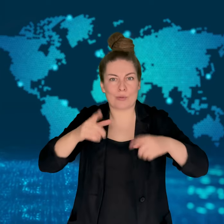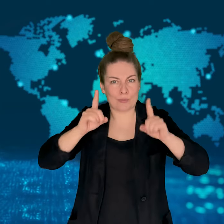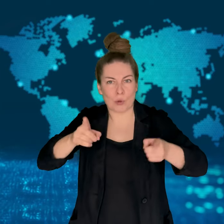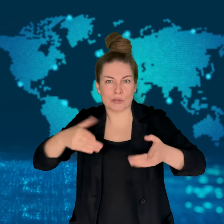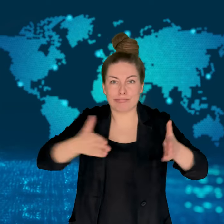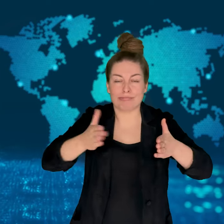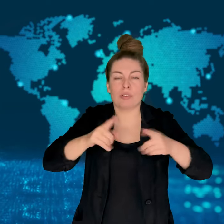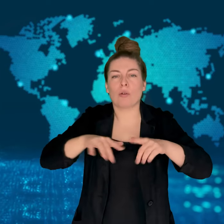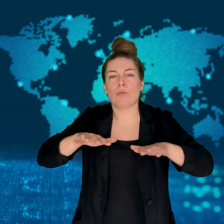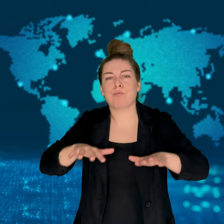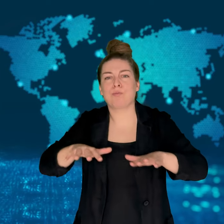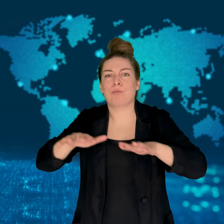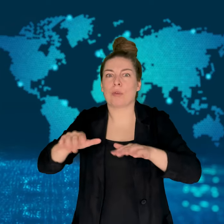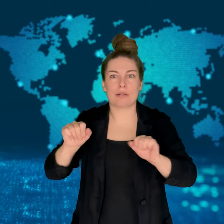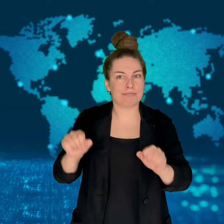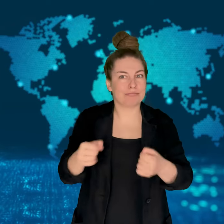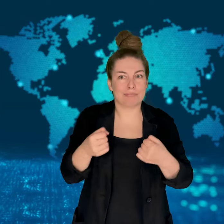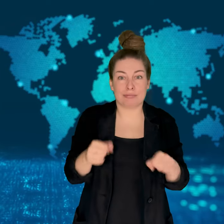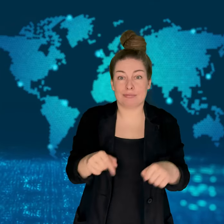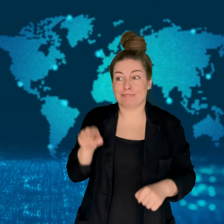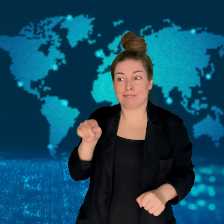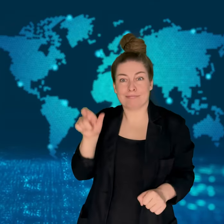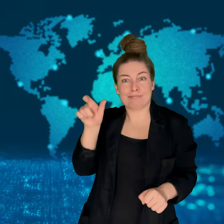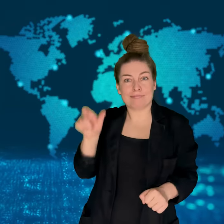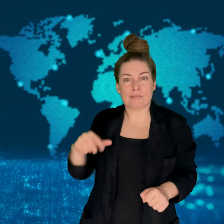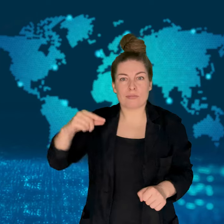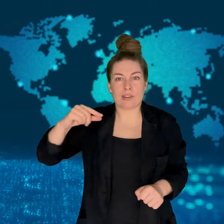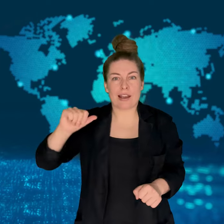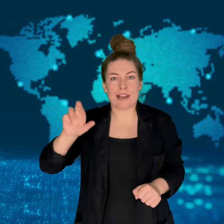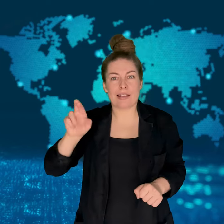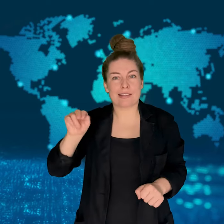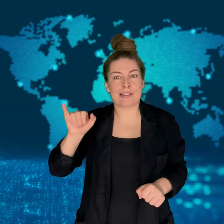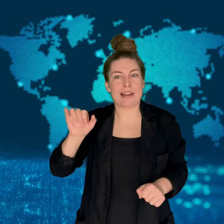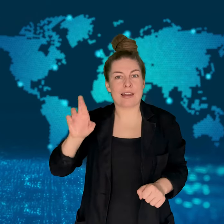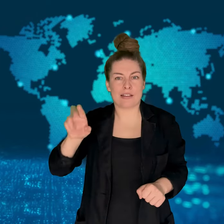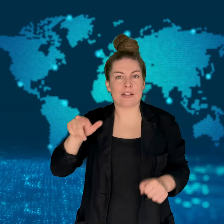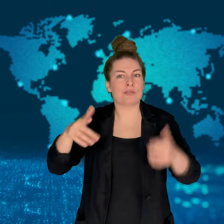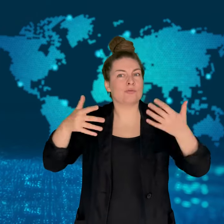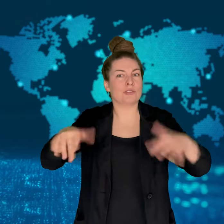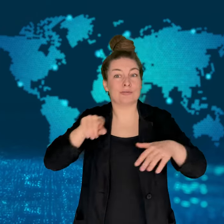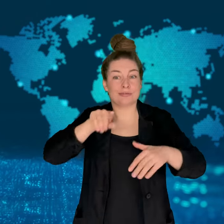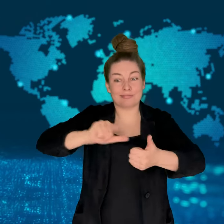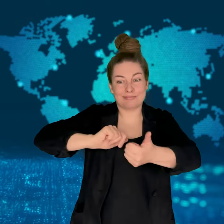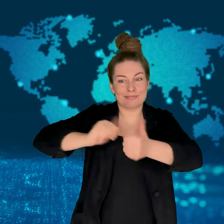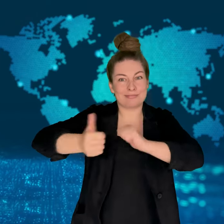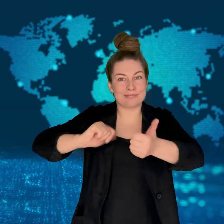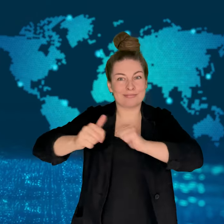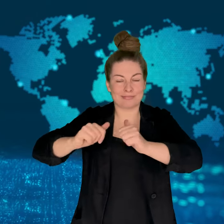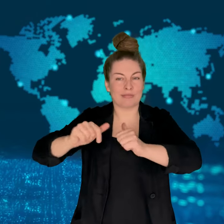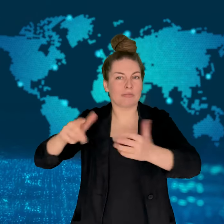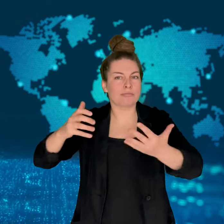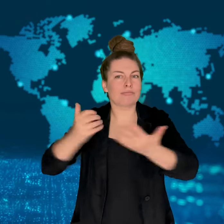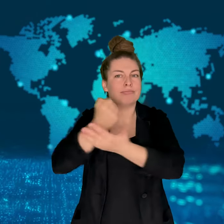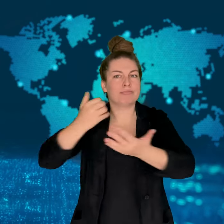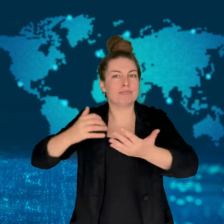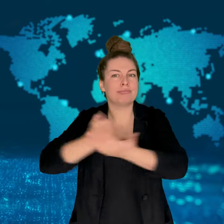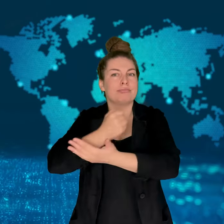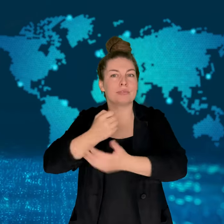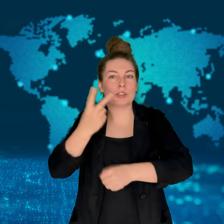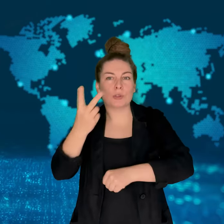and crawl, working through a difficult course.